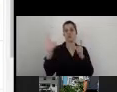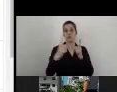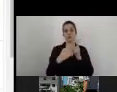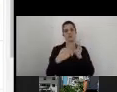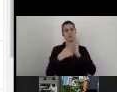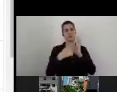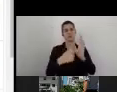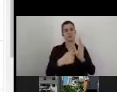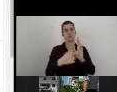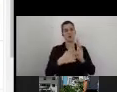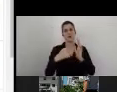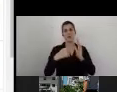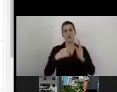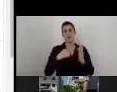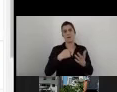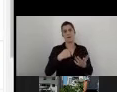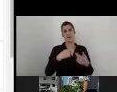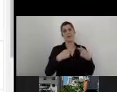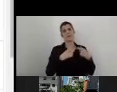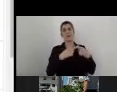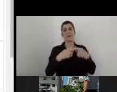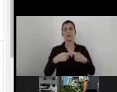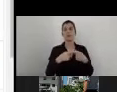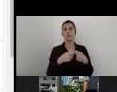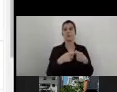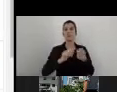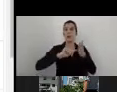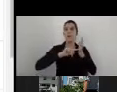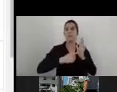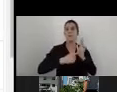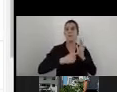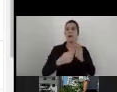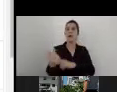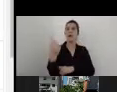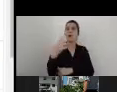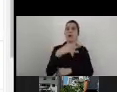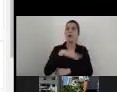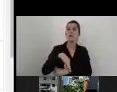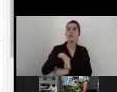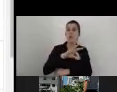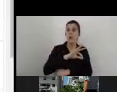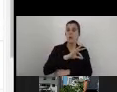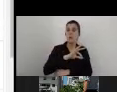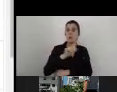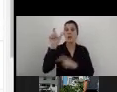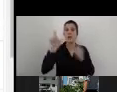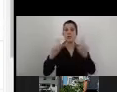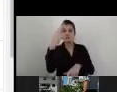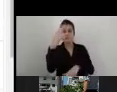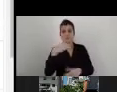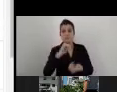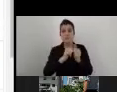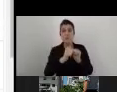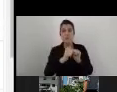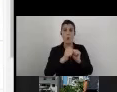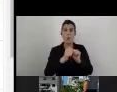that my main target audiences are persons who are blind or visually impaired. Maybe in the setting of priorities,